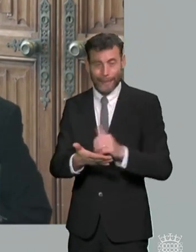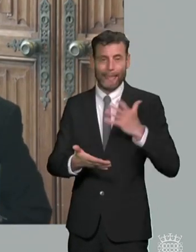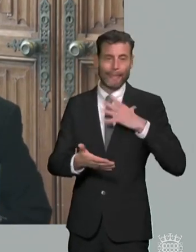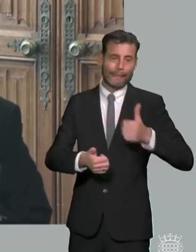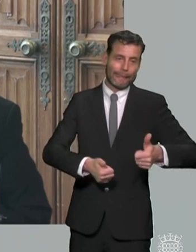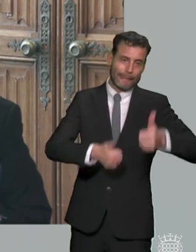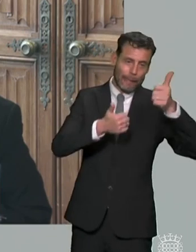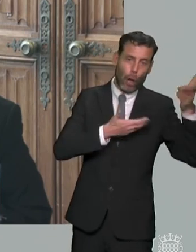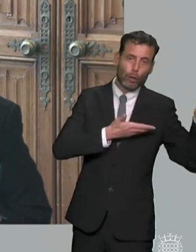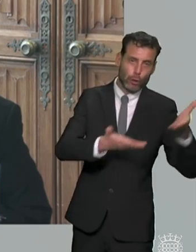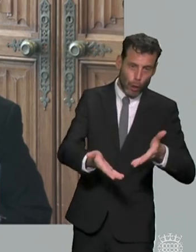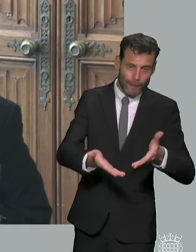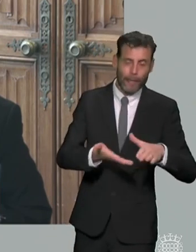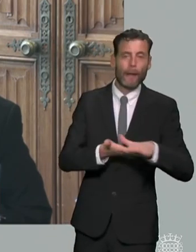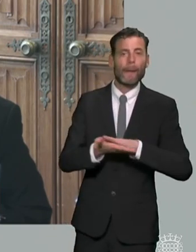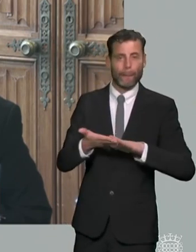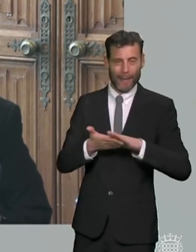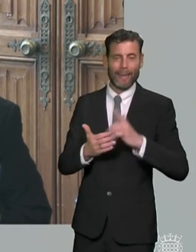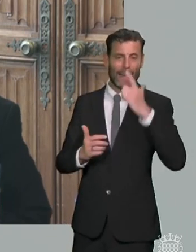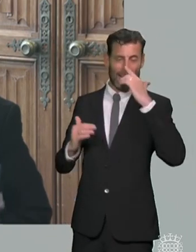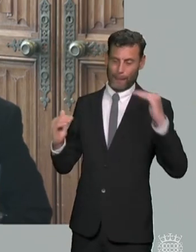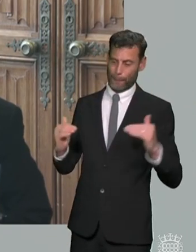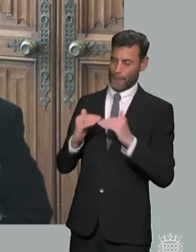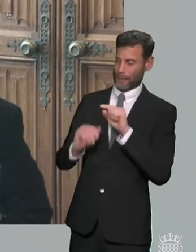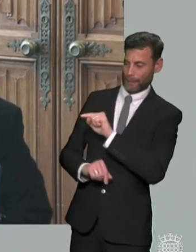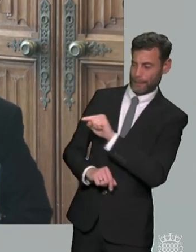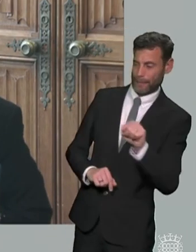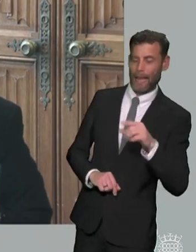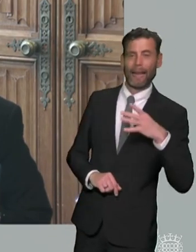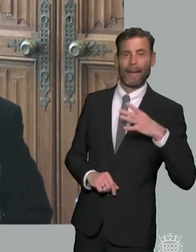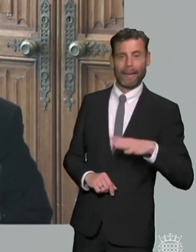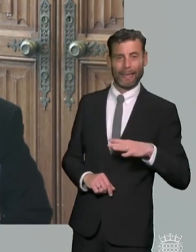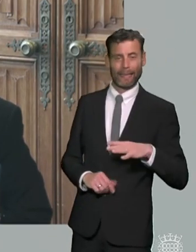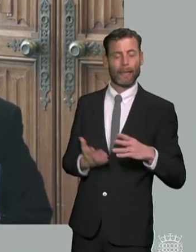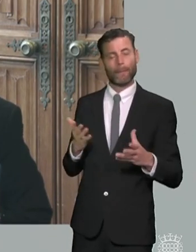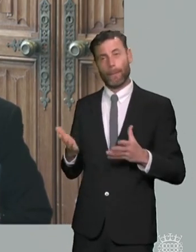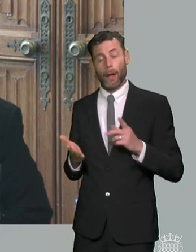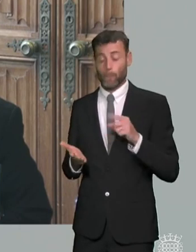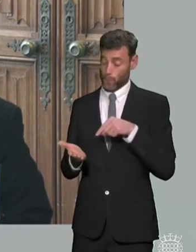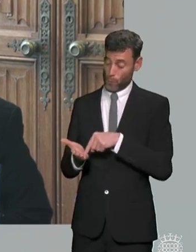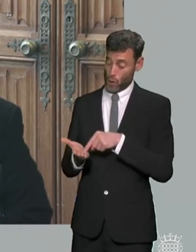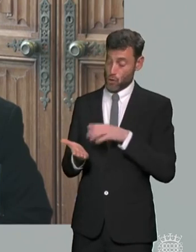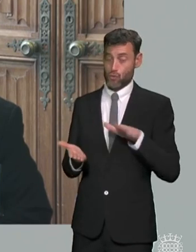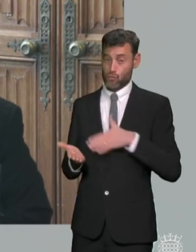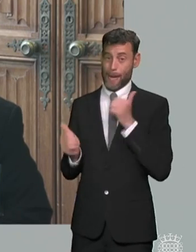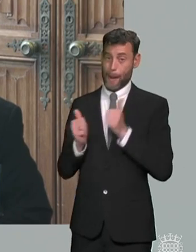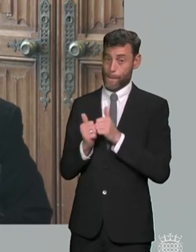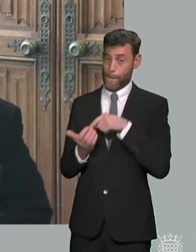of children um within this system we've now got this green paper and so given that the proposed